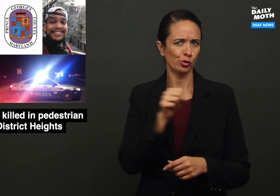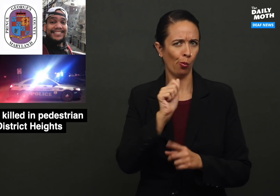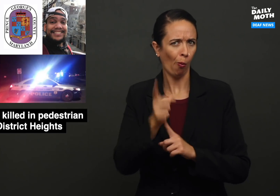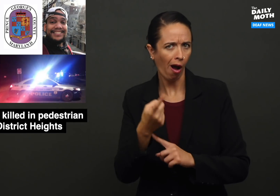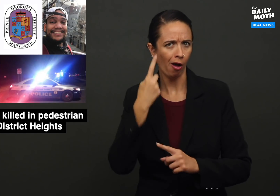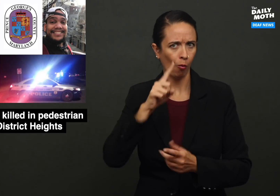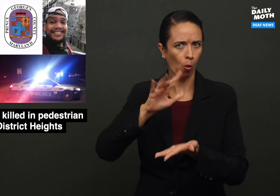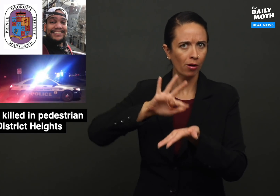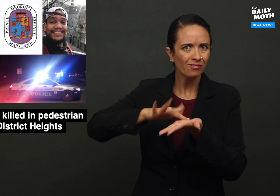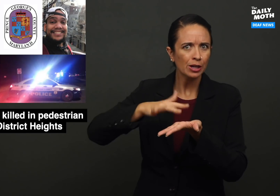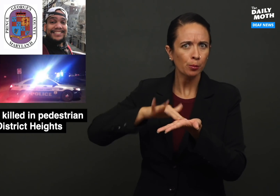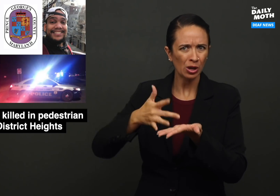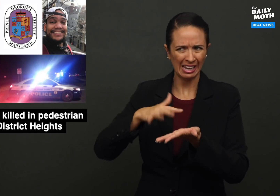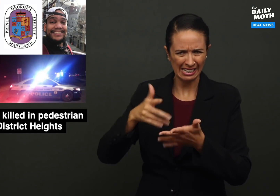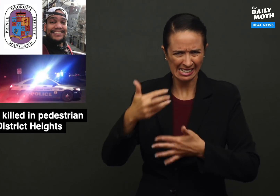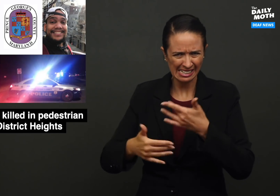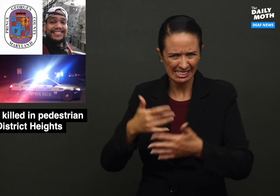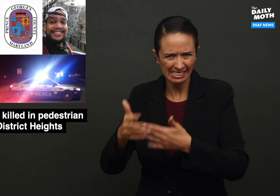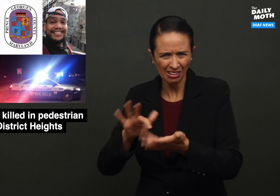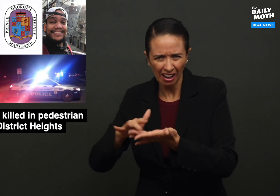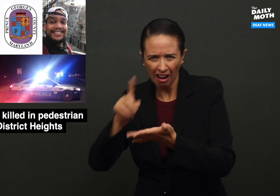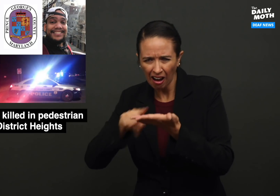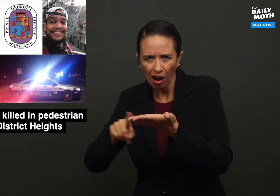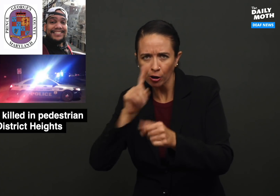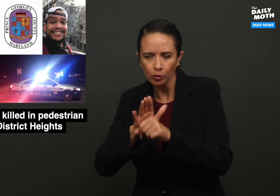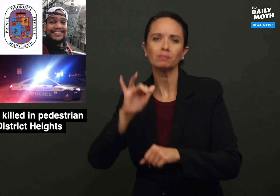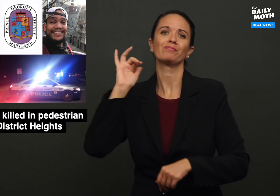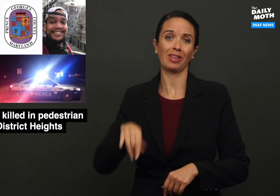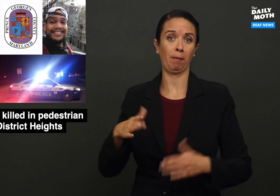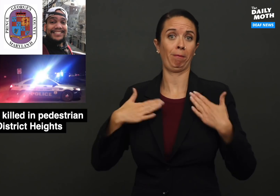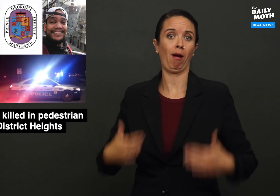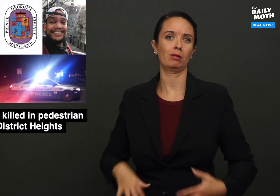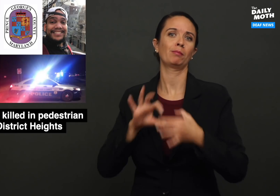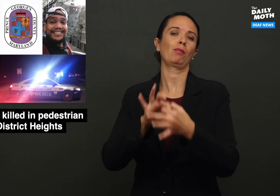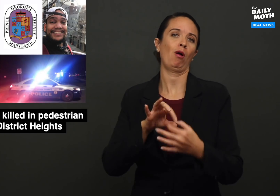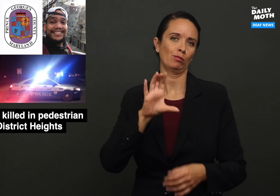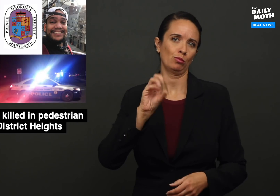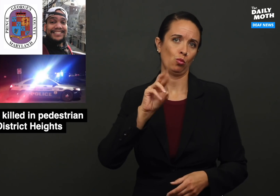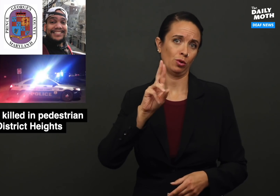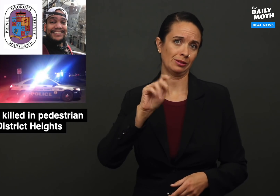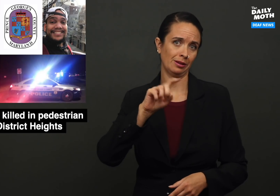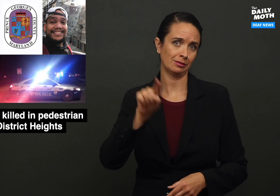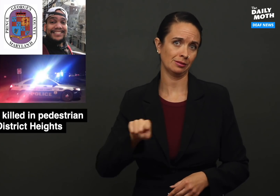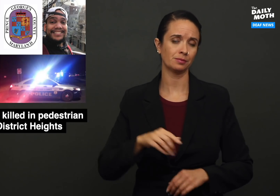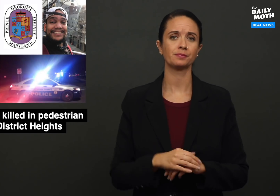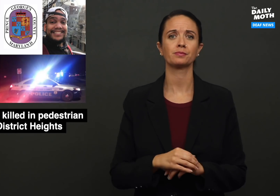for the fingerprinting process to confirm that the body belonged to him.